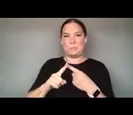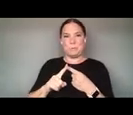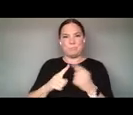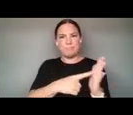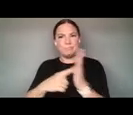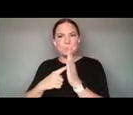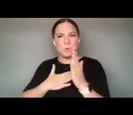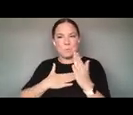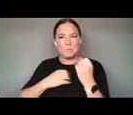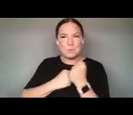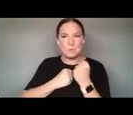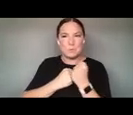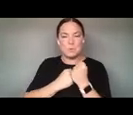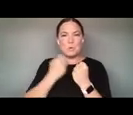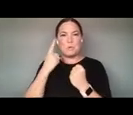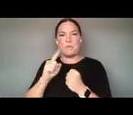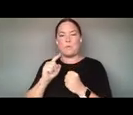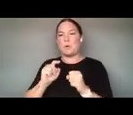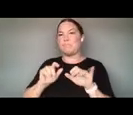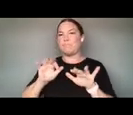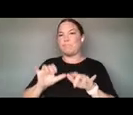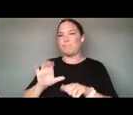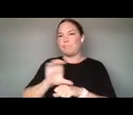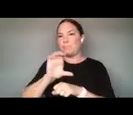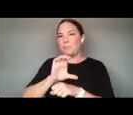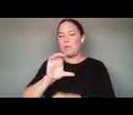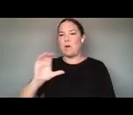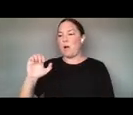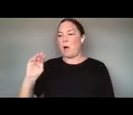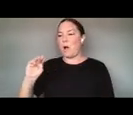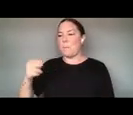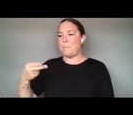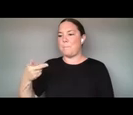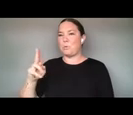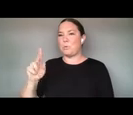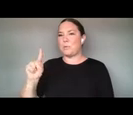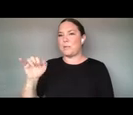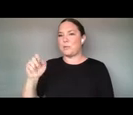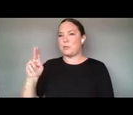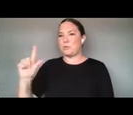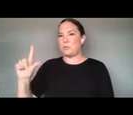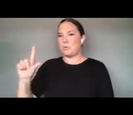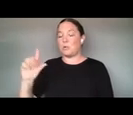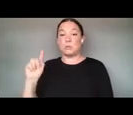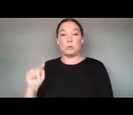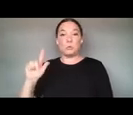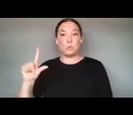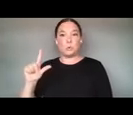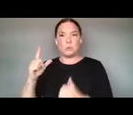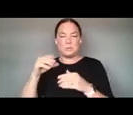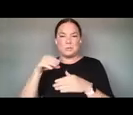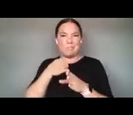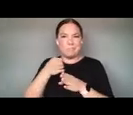COMPUTATIONAL TOOLS IN THE ARTS. IT'S A TOPIC THAT I THINK LIKE IN THE 80S WE KIND OF TOOK